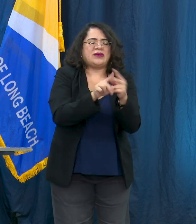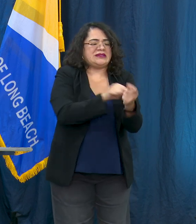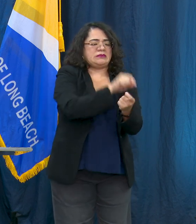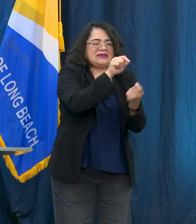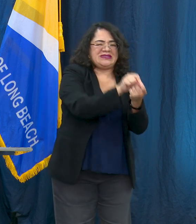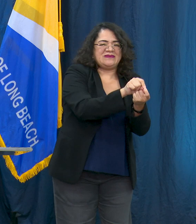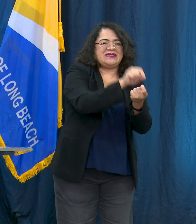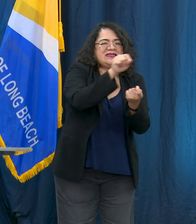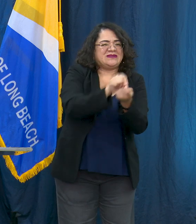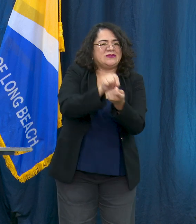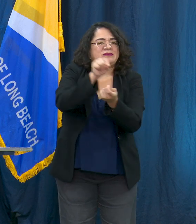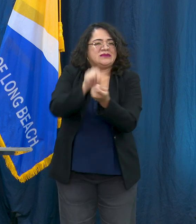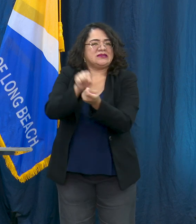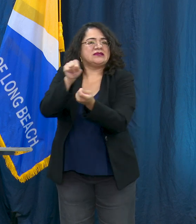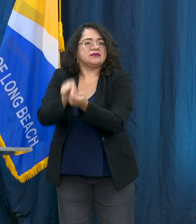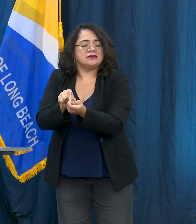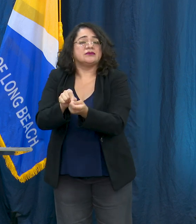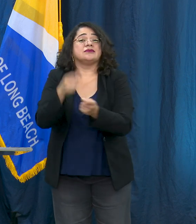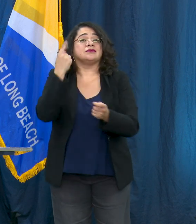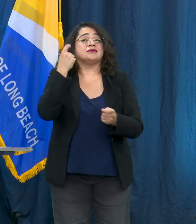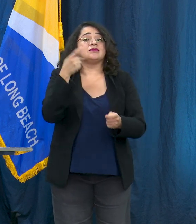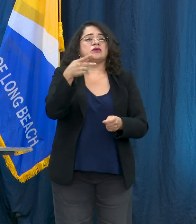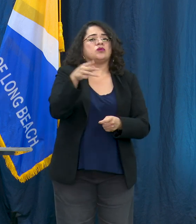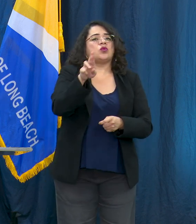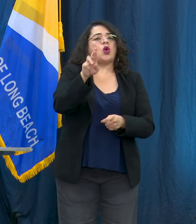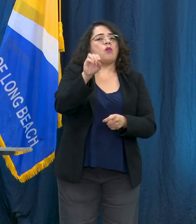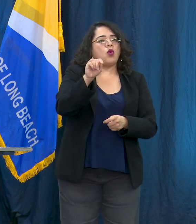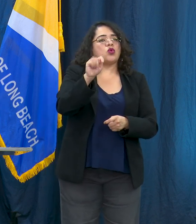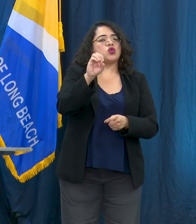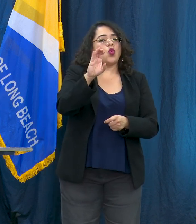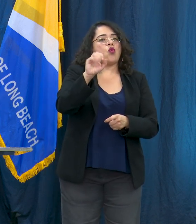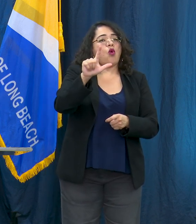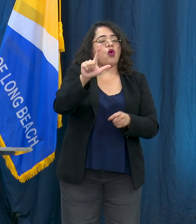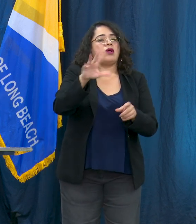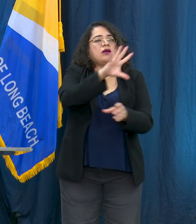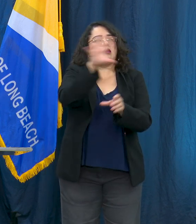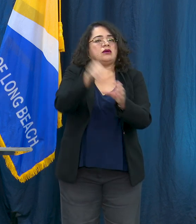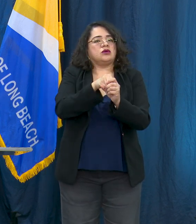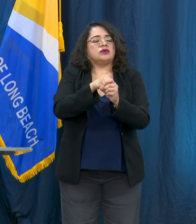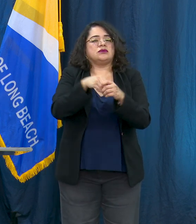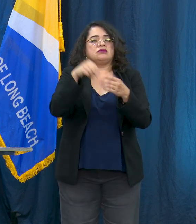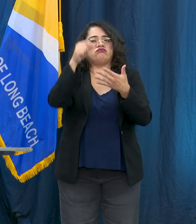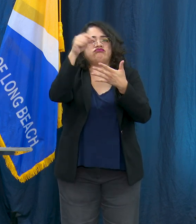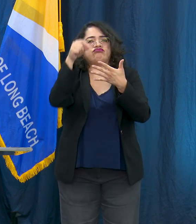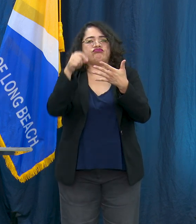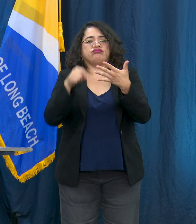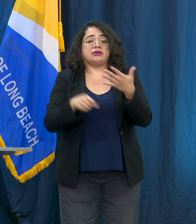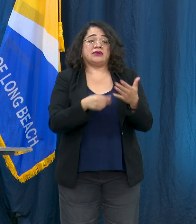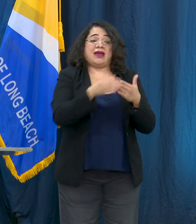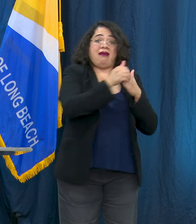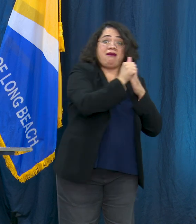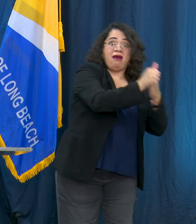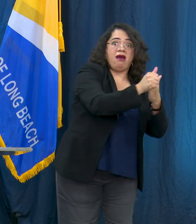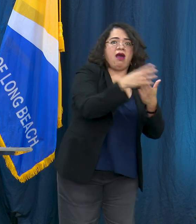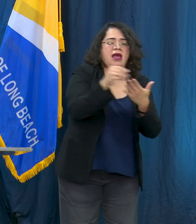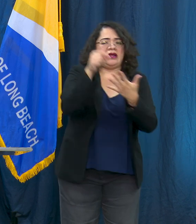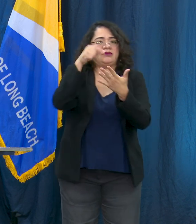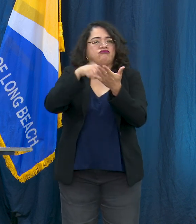each and each of them is a protocol with the checklist. So wherever you fall within that please go to the order. Make sure that you pull the appropriate